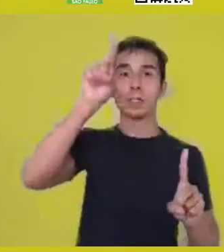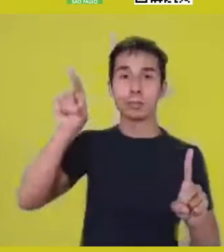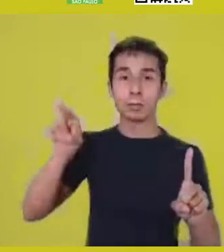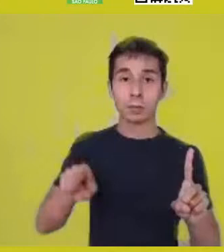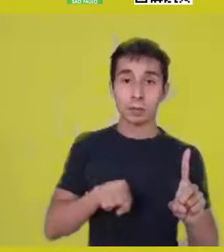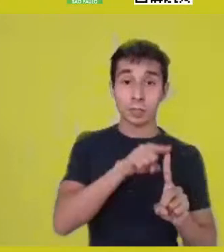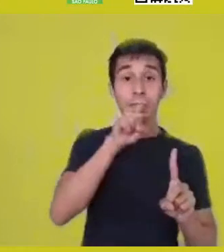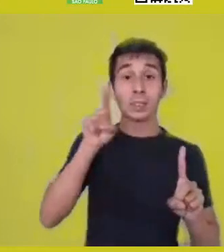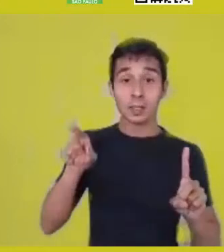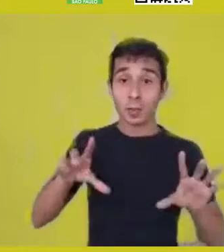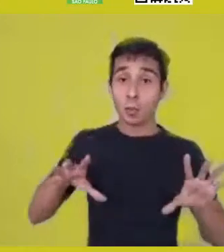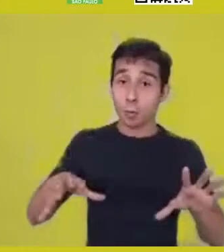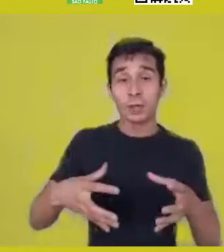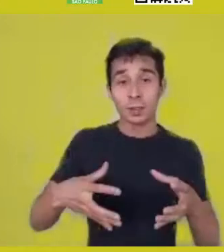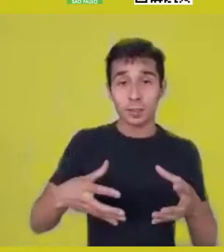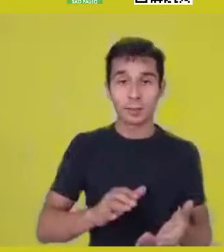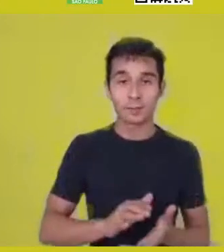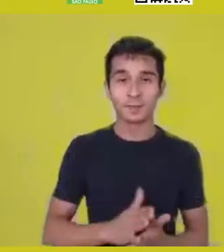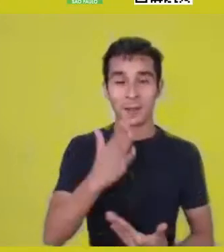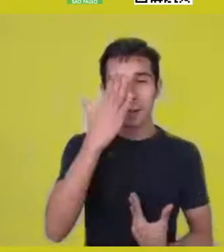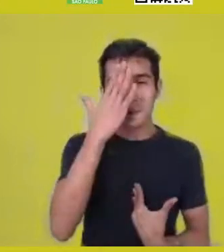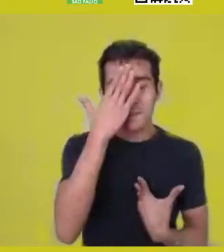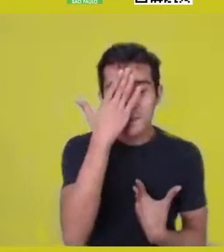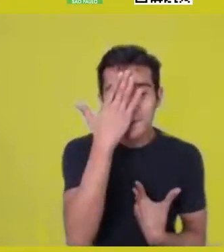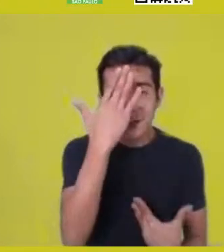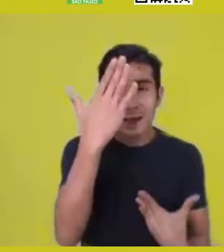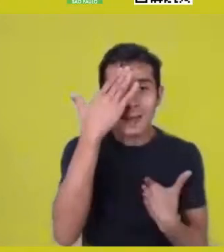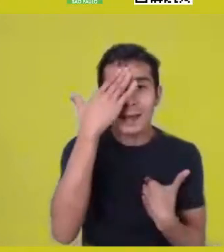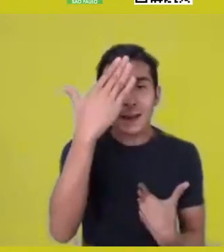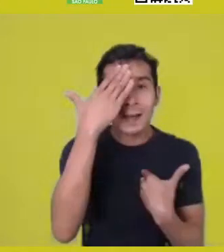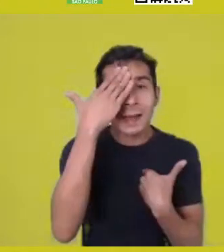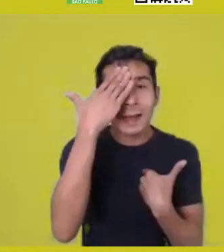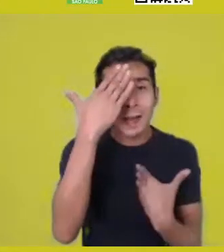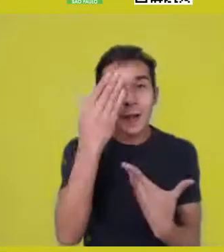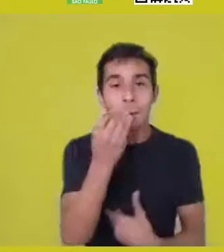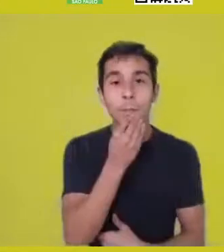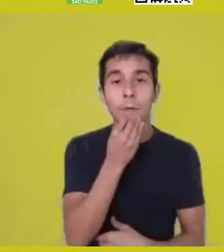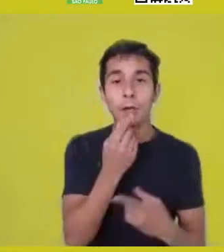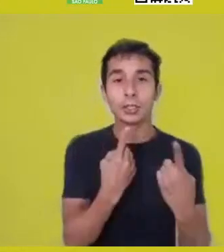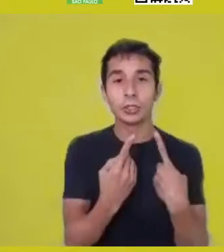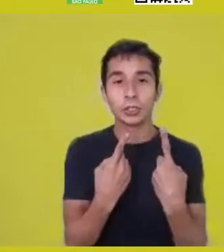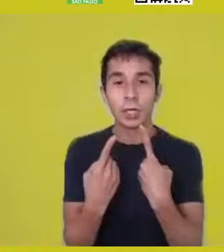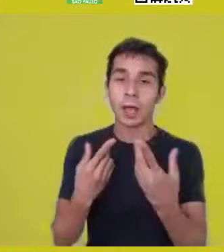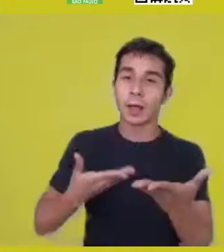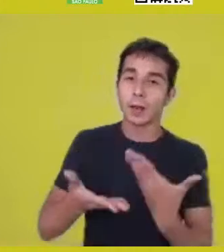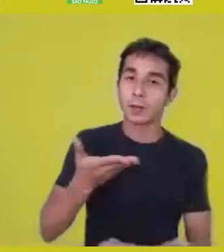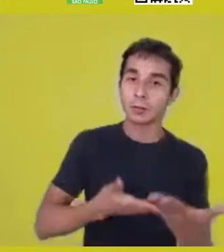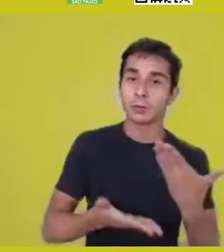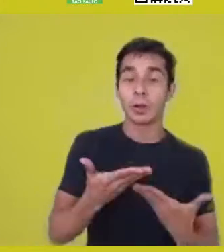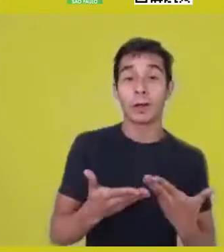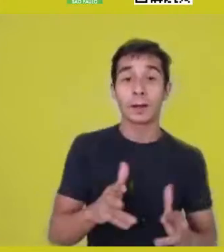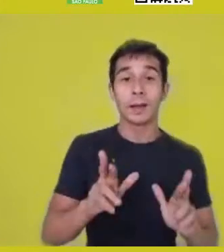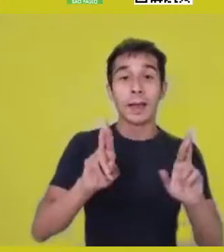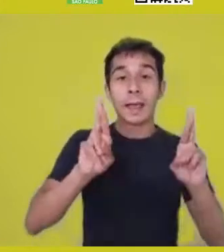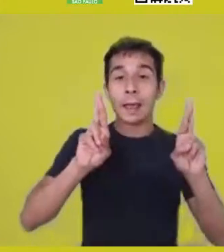Thank you very much, I’m deeply grateful for this dialogue, this exchange, I hope it’s been constructive